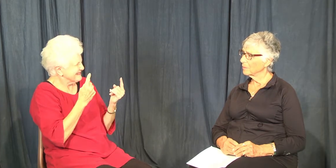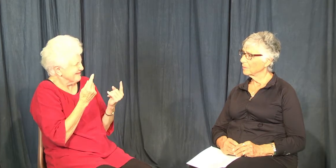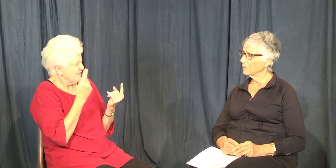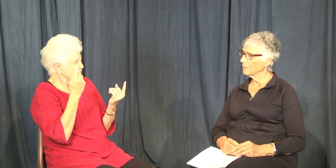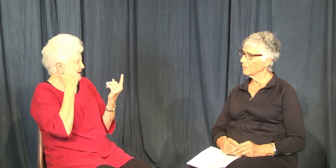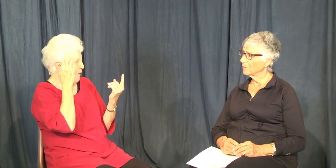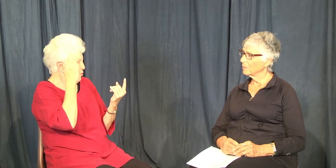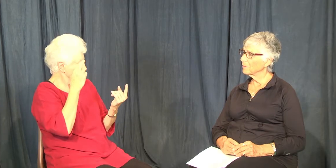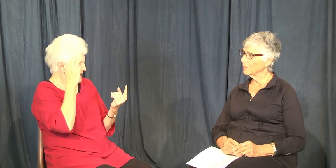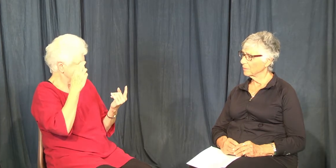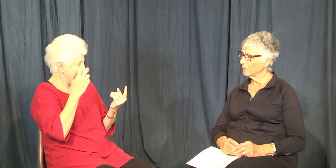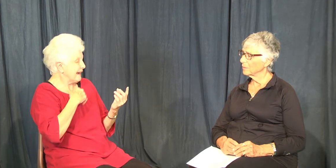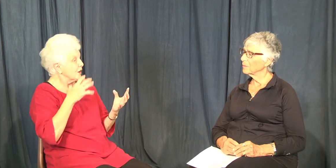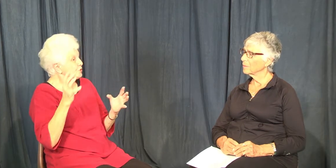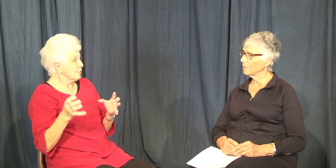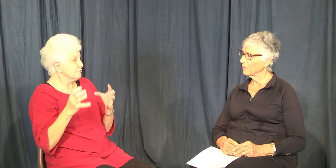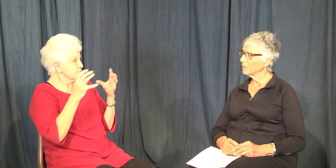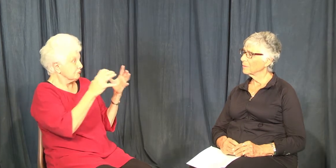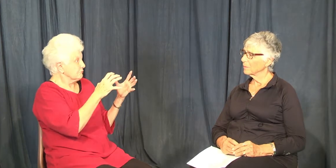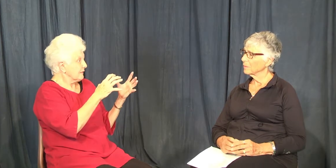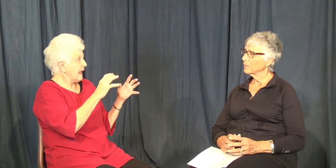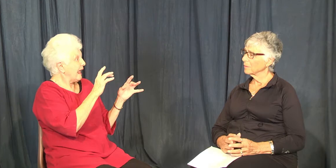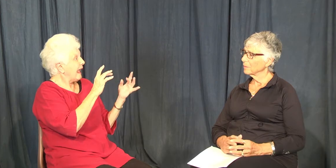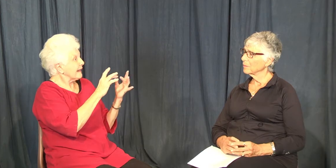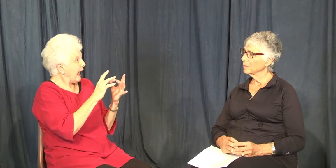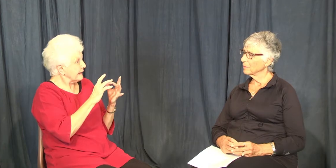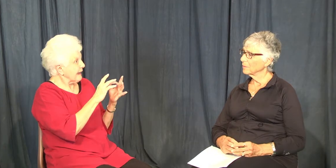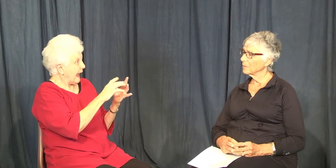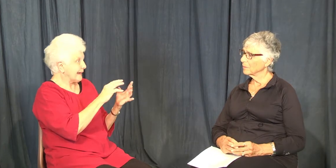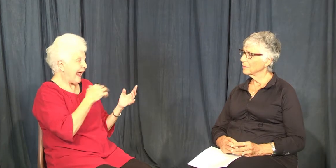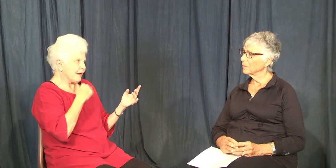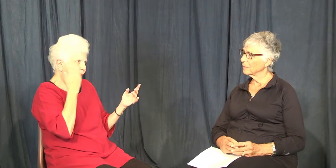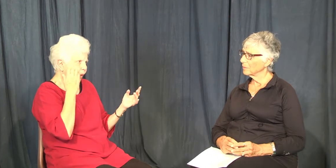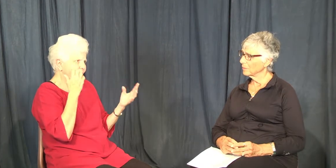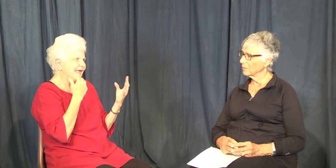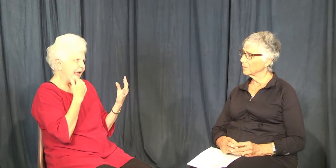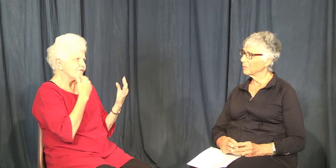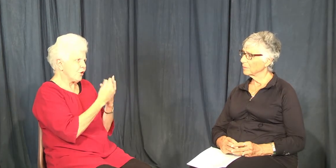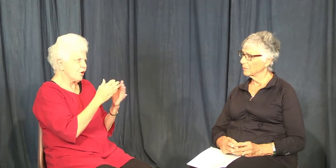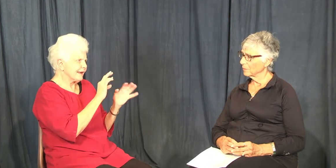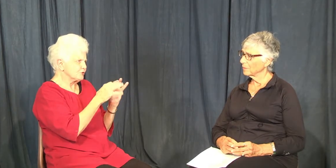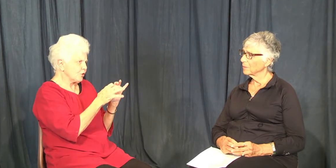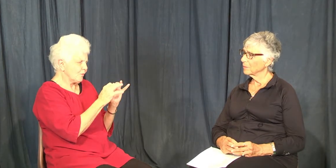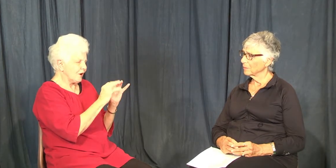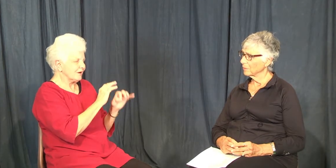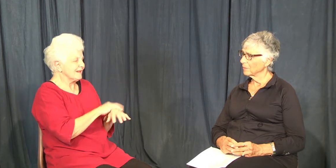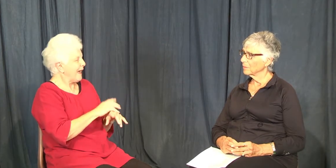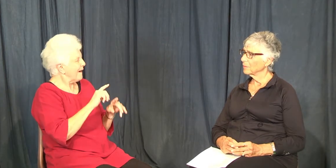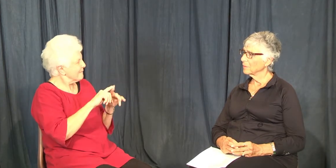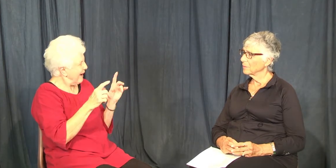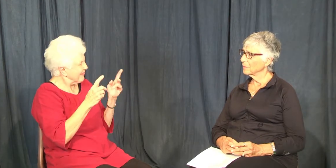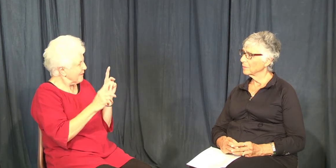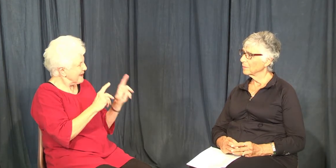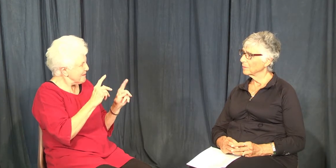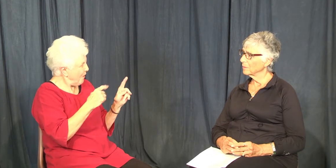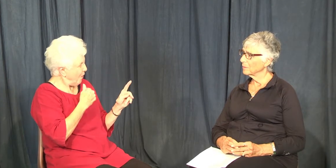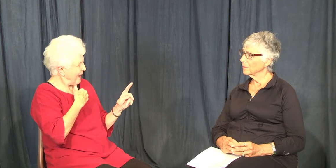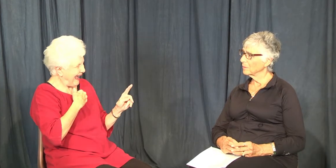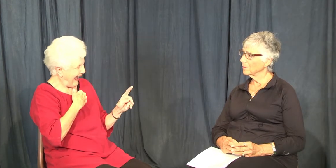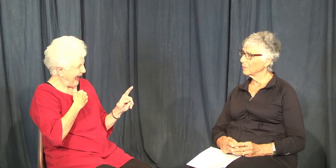some reason. And, I mean I know they have good interpreters in that area, but again,